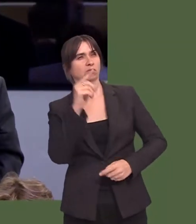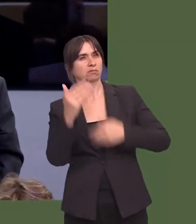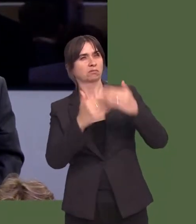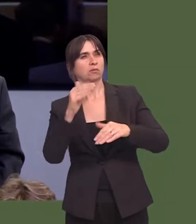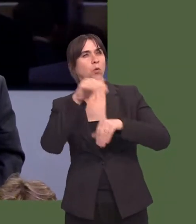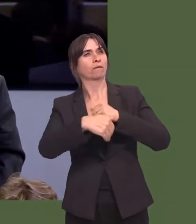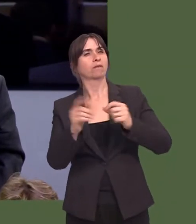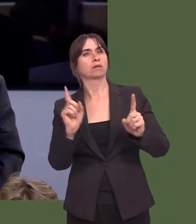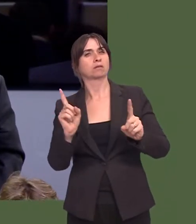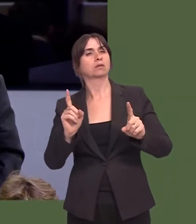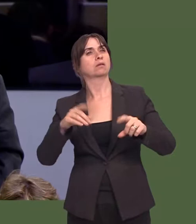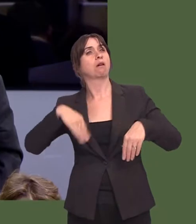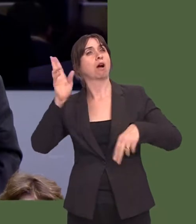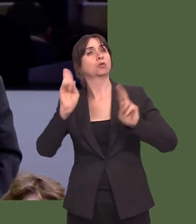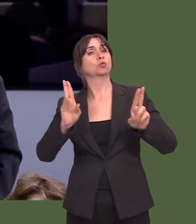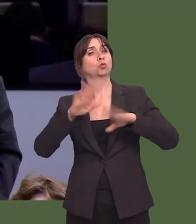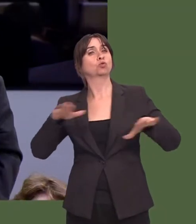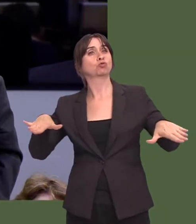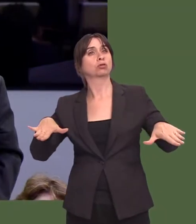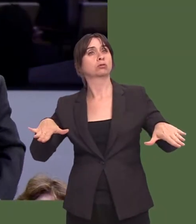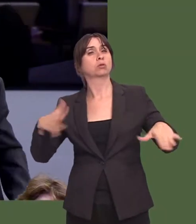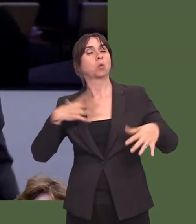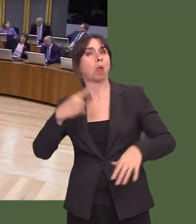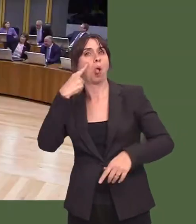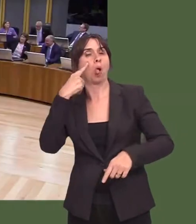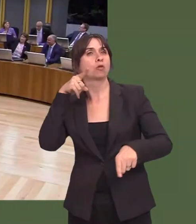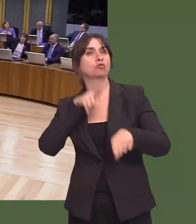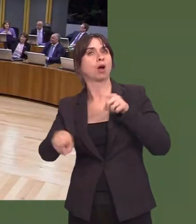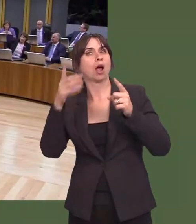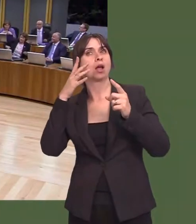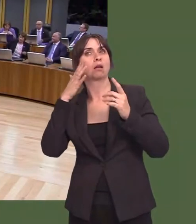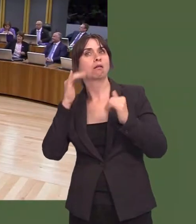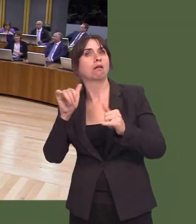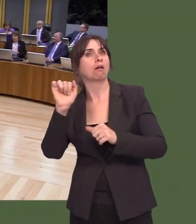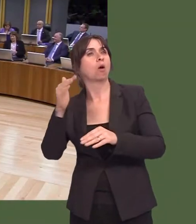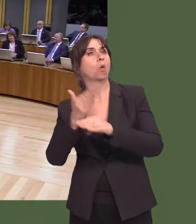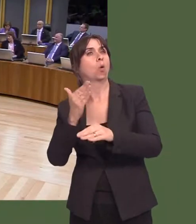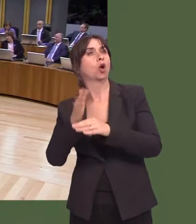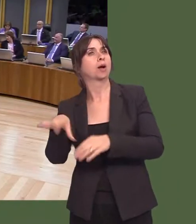ar gyfer disgyblion ysgolion uwchradd yng Nghymru? OAQ(5)0647(FM) Carwyn Jones: We continue to work with secondary